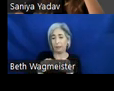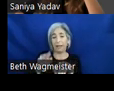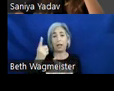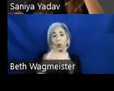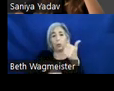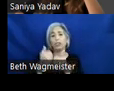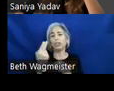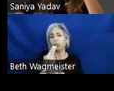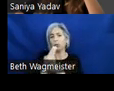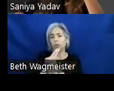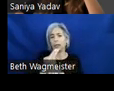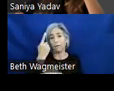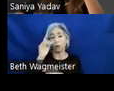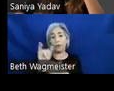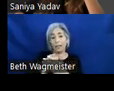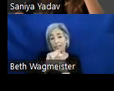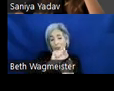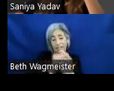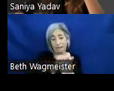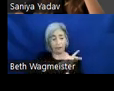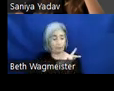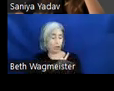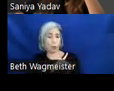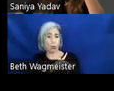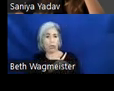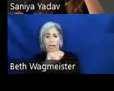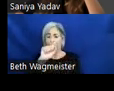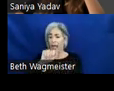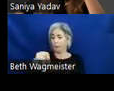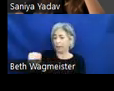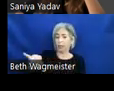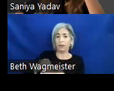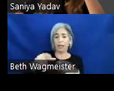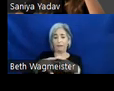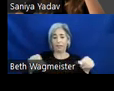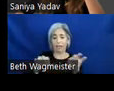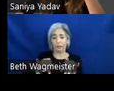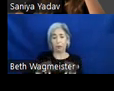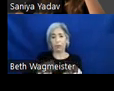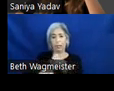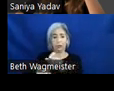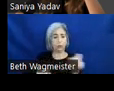So, for this specific persona, applications that have keyboard and switch access is very important.